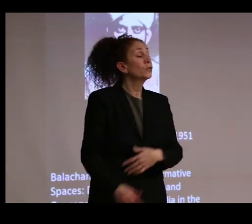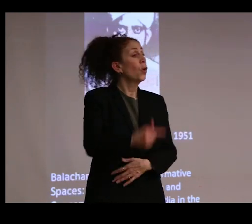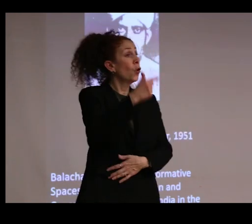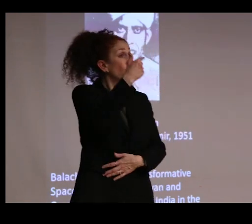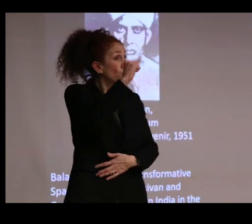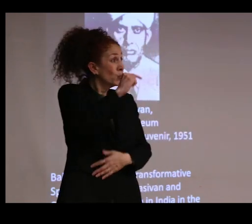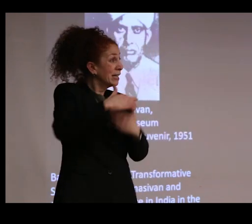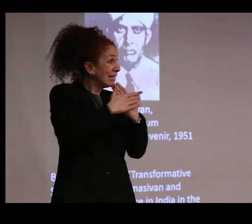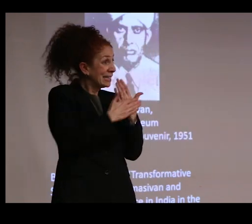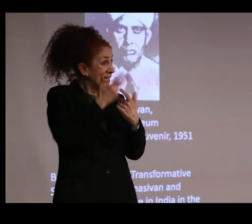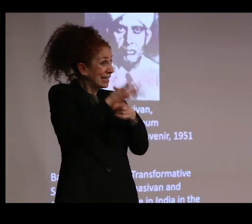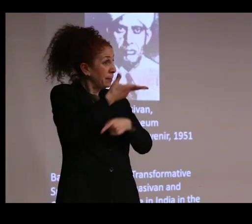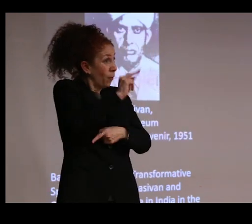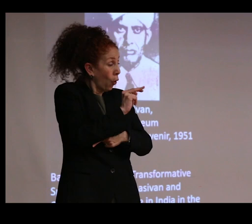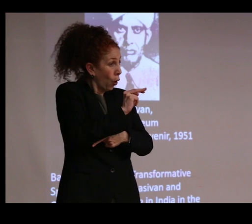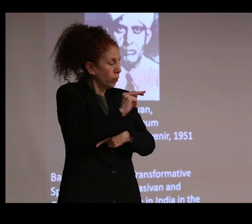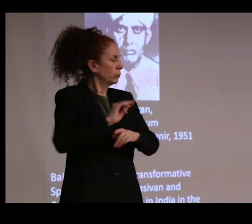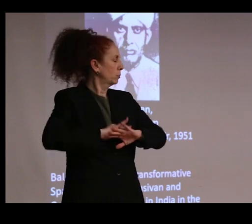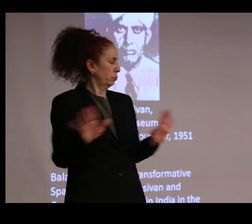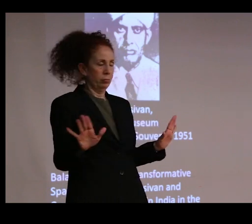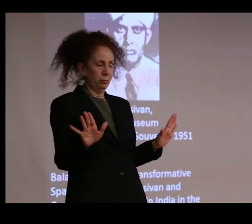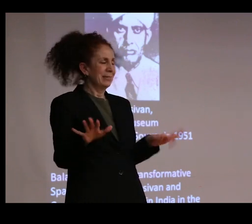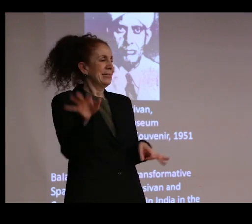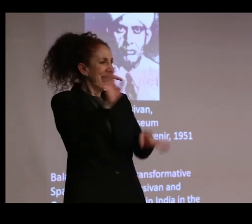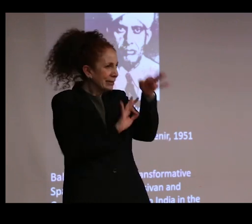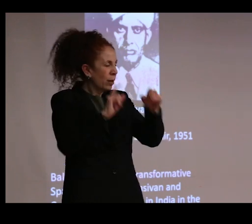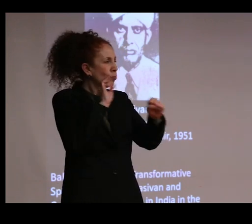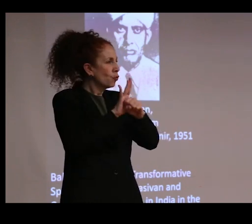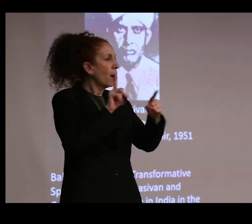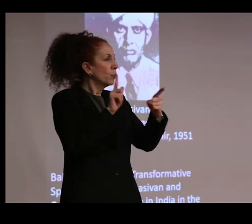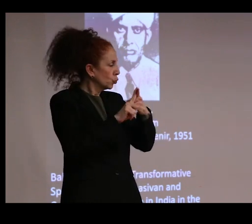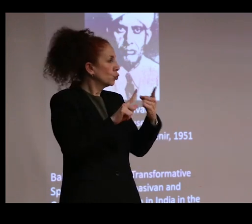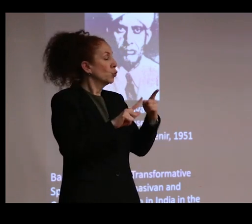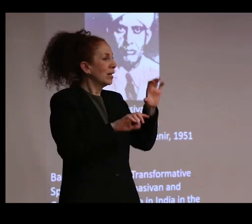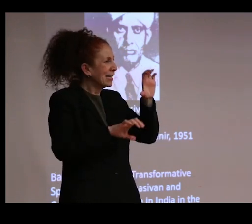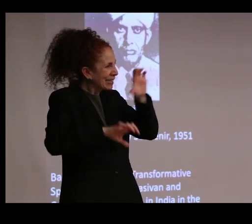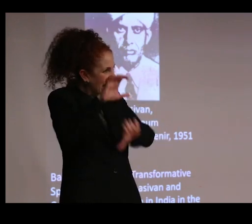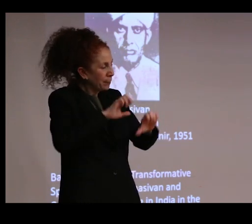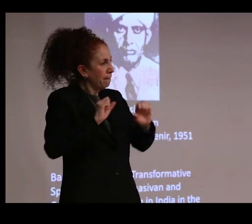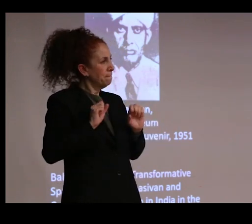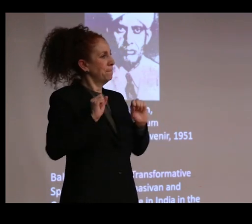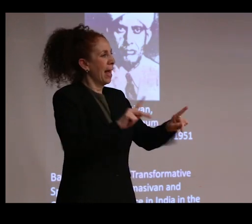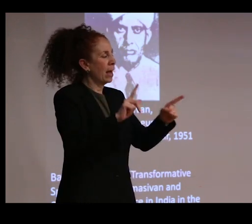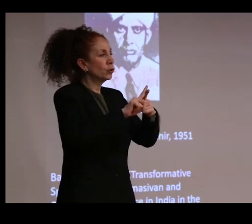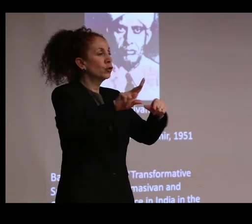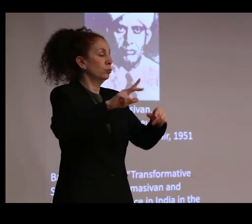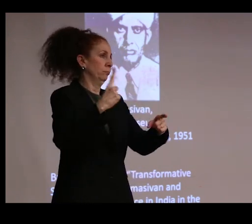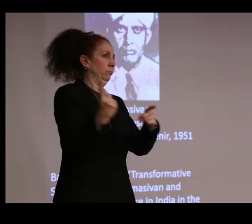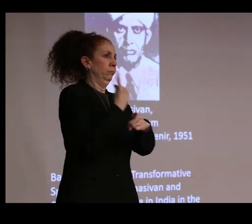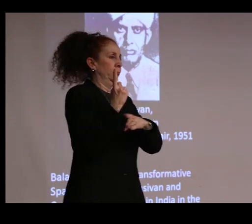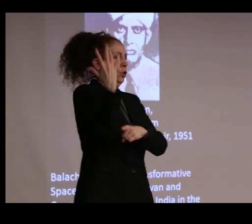seen as desirable. Instead, he promised to almost alchemically return corrosion to metal again.